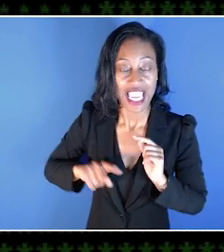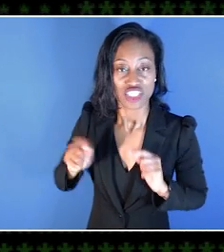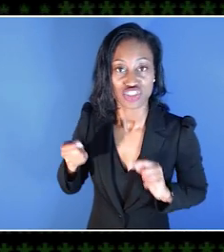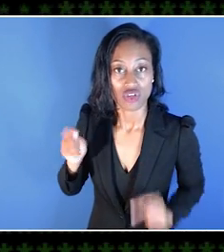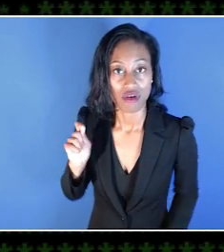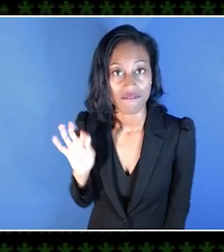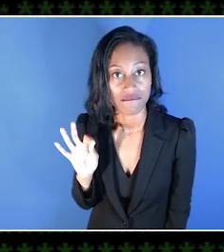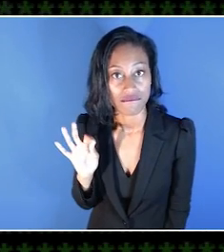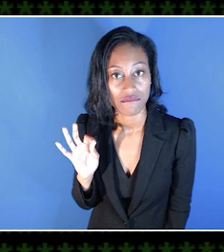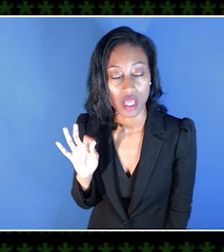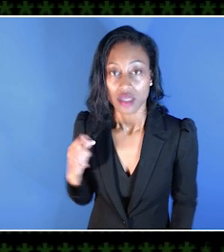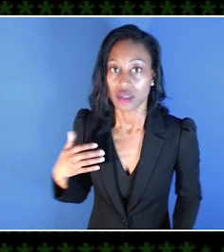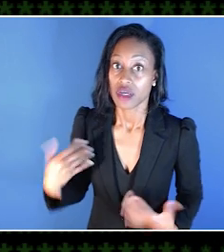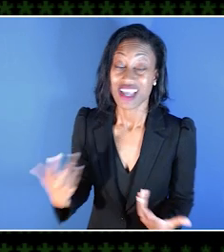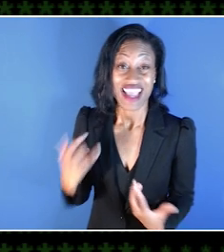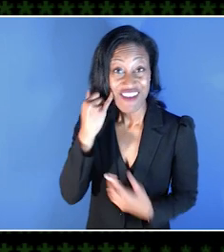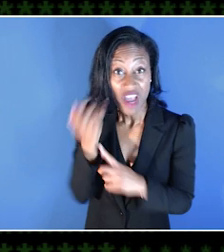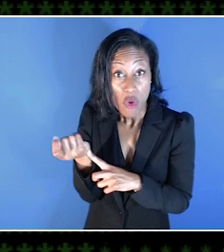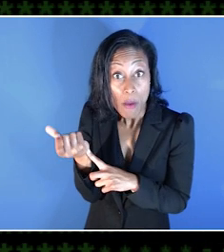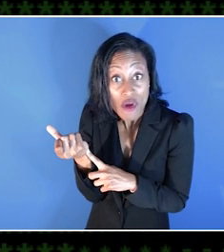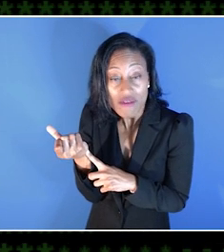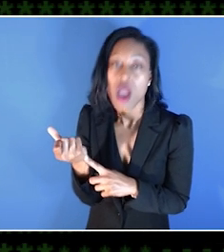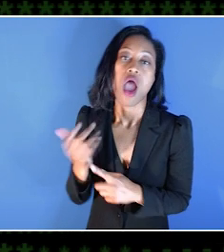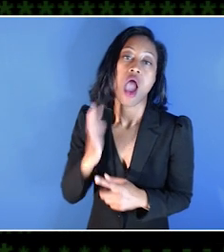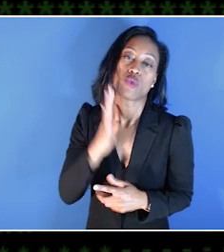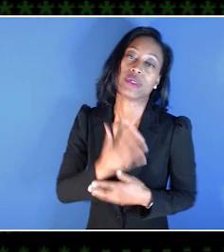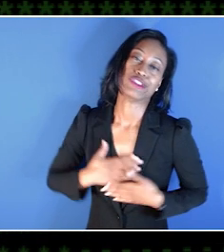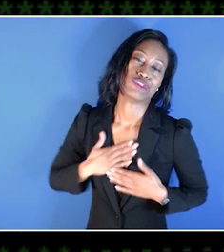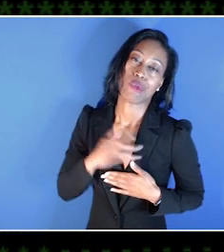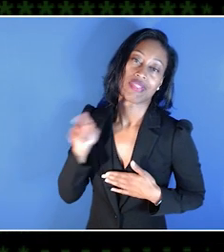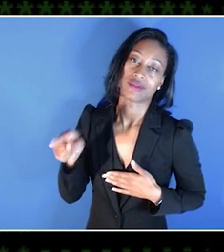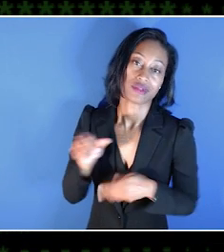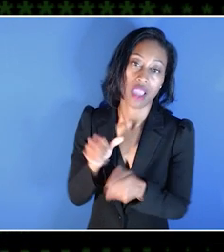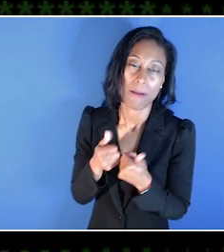Removing that would mean that I would actually enjoy that game. It is right up my alley.